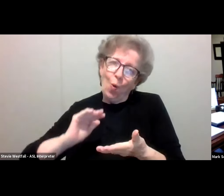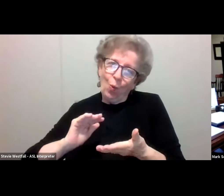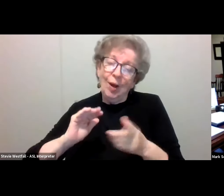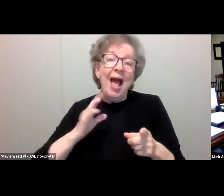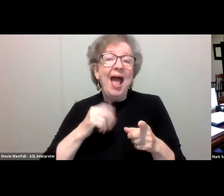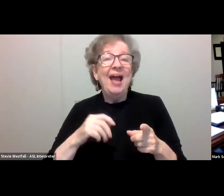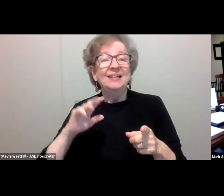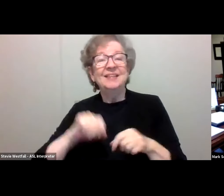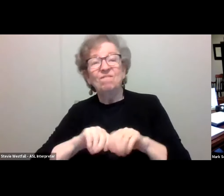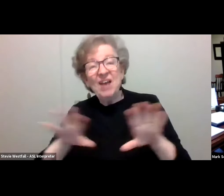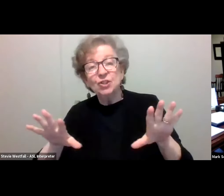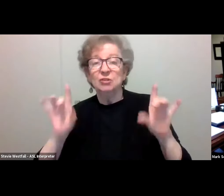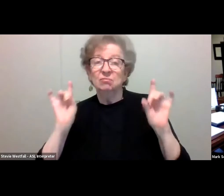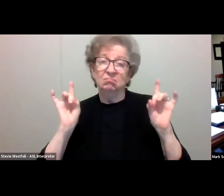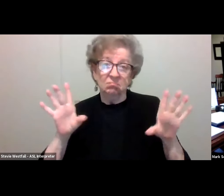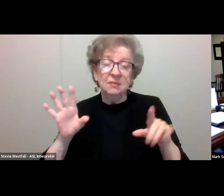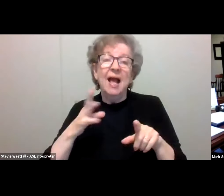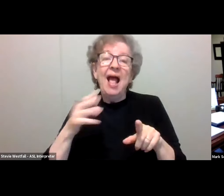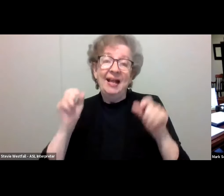and can overwhelm healthcare capacity.